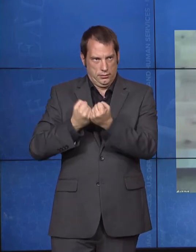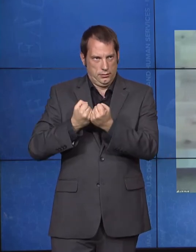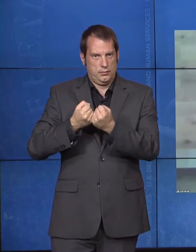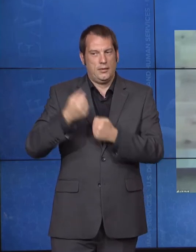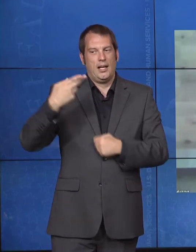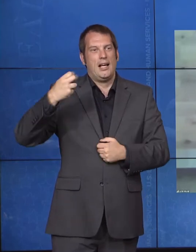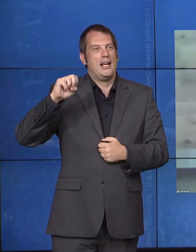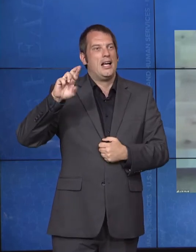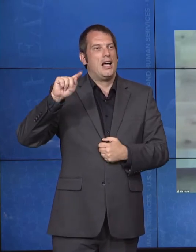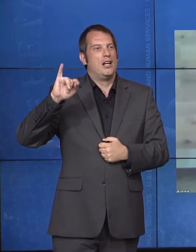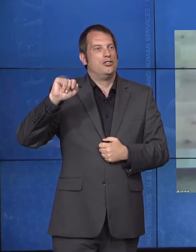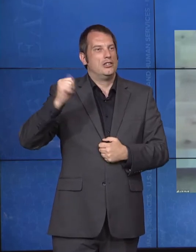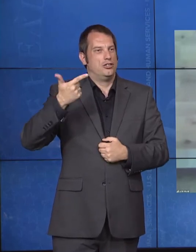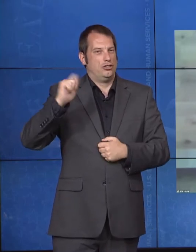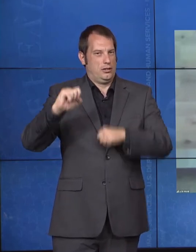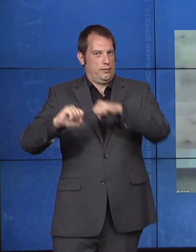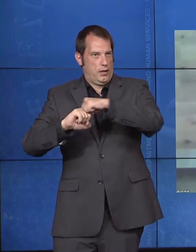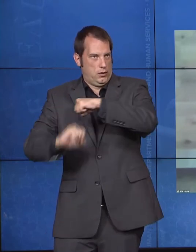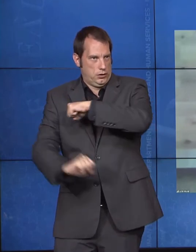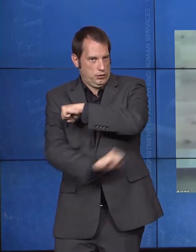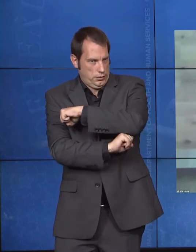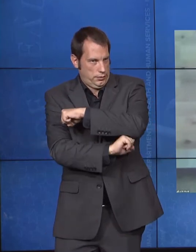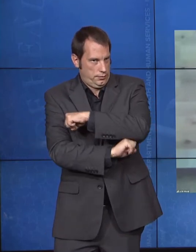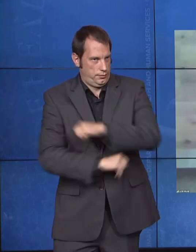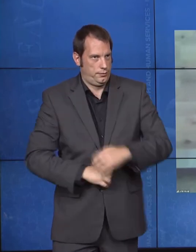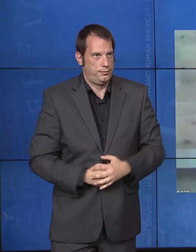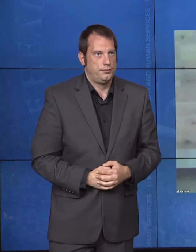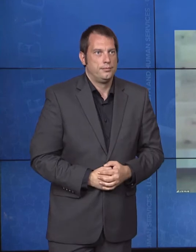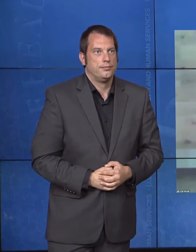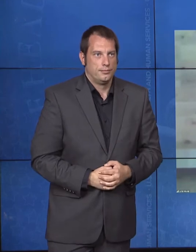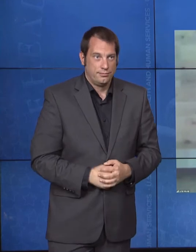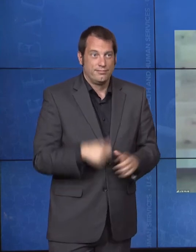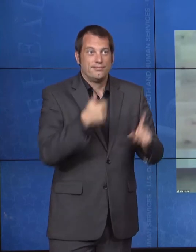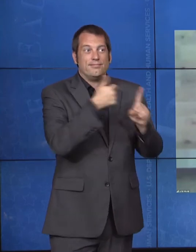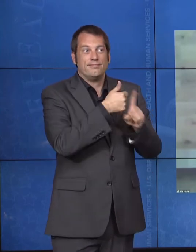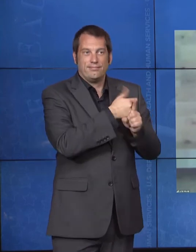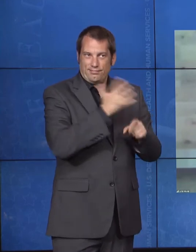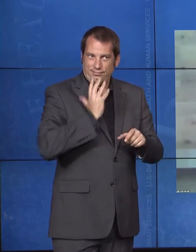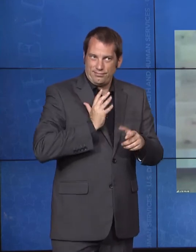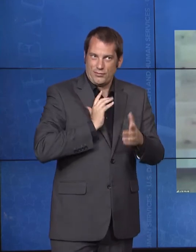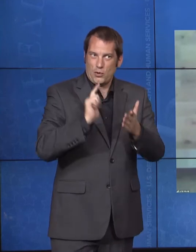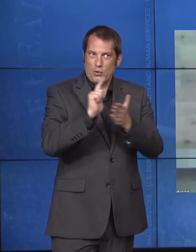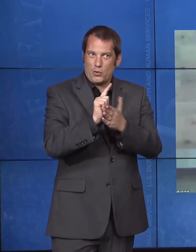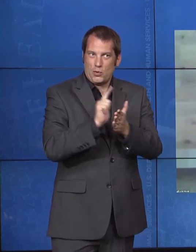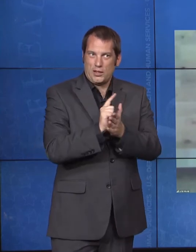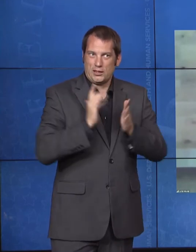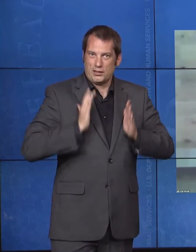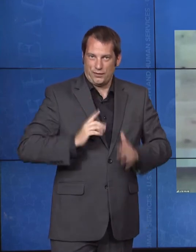as a trial attorney in the Department of Justice's Civil Rights Division. He also served as chief